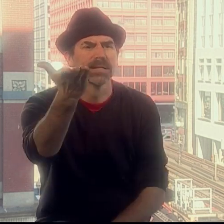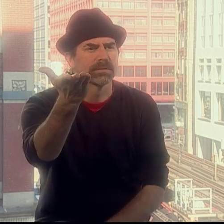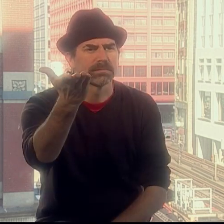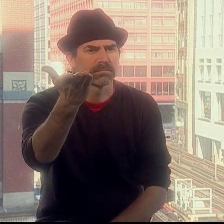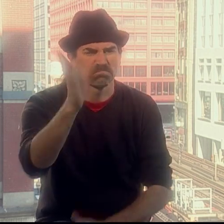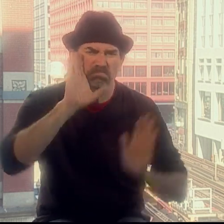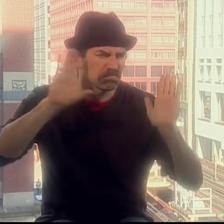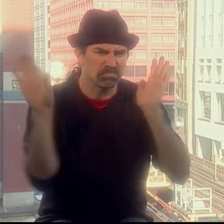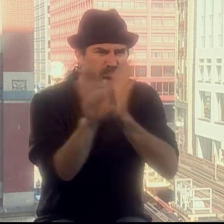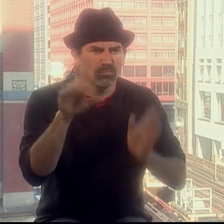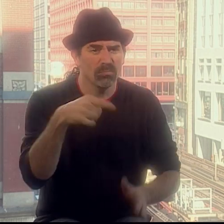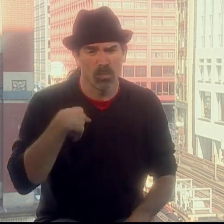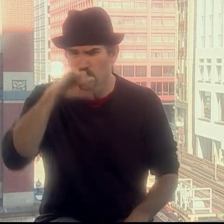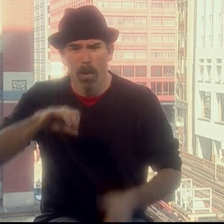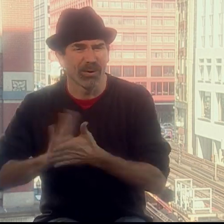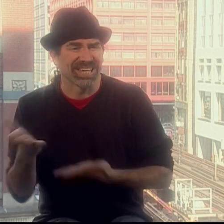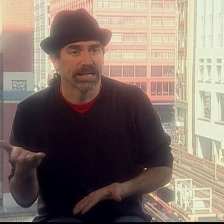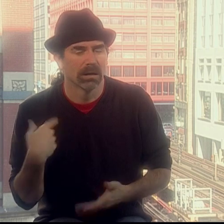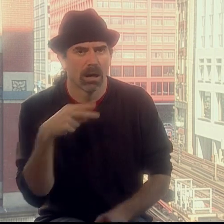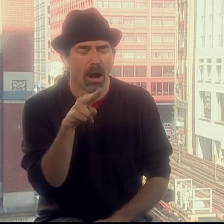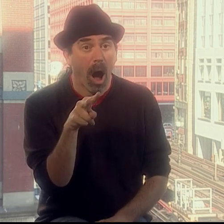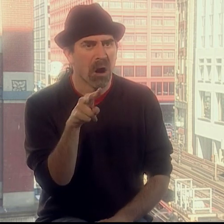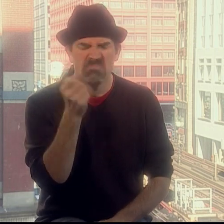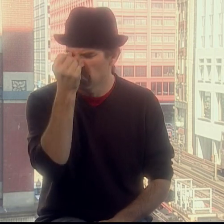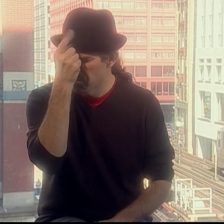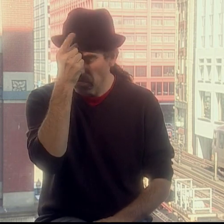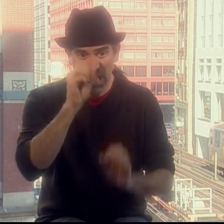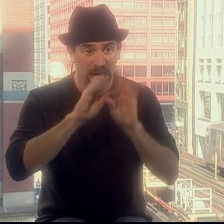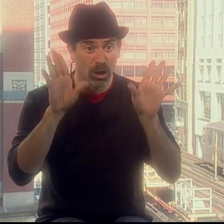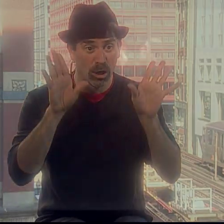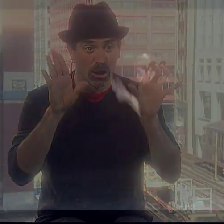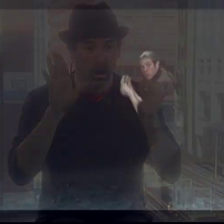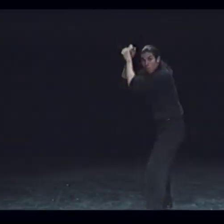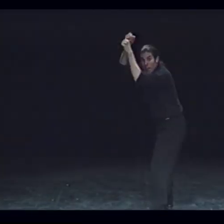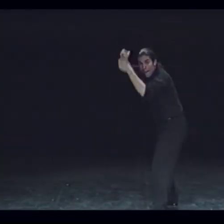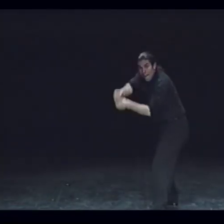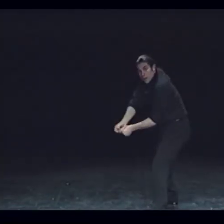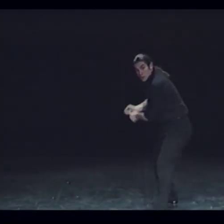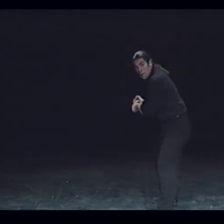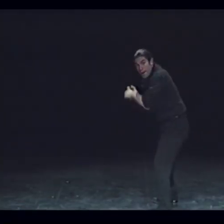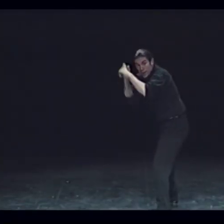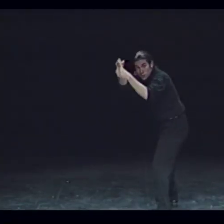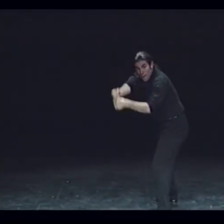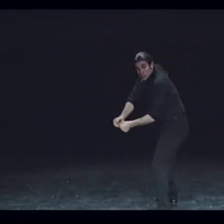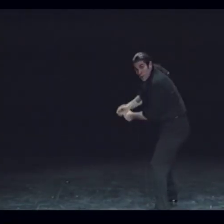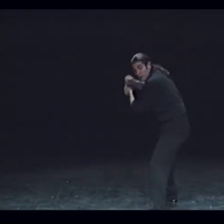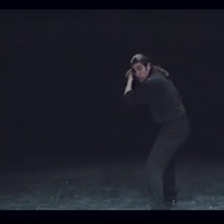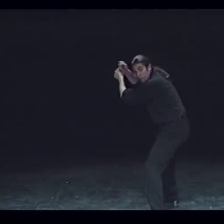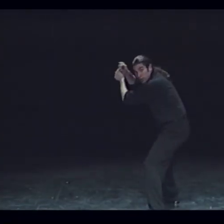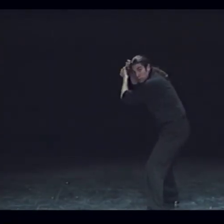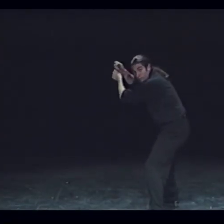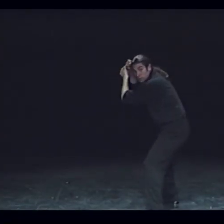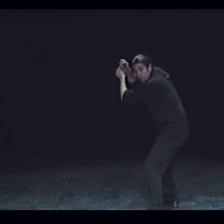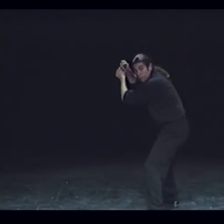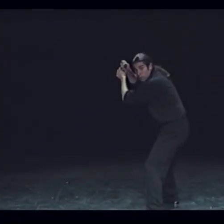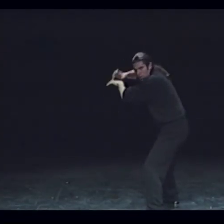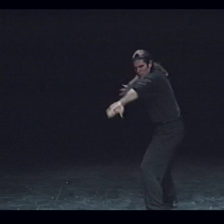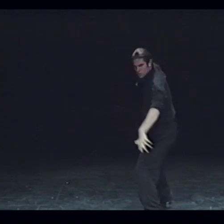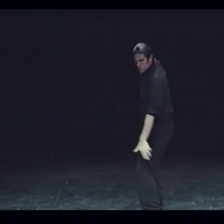It was so clear - it was like watching a movie. Visual vernacular is the foundation of everything I do.